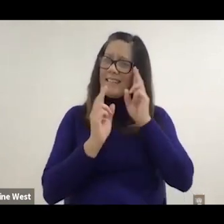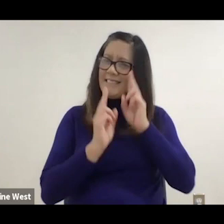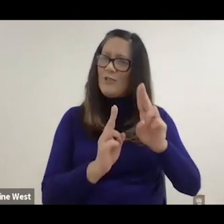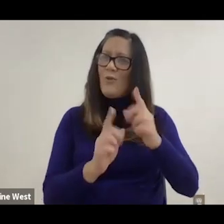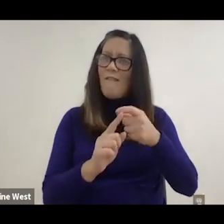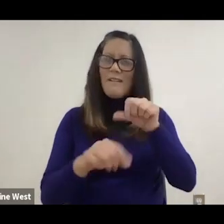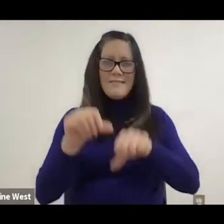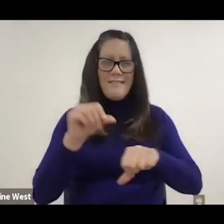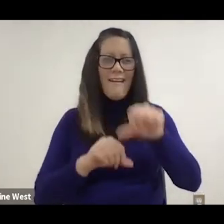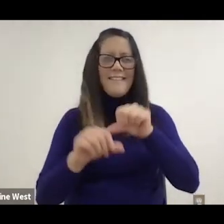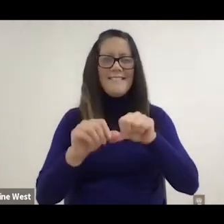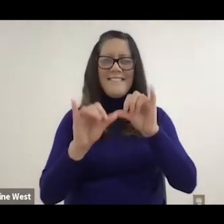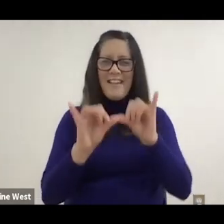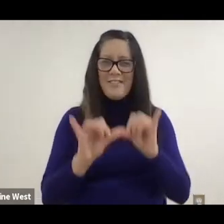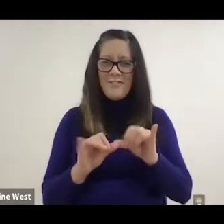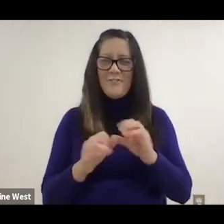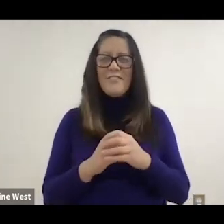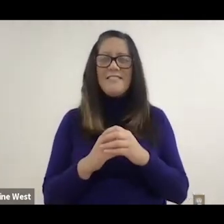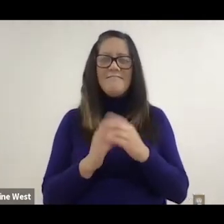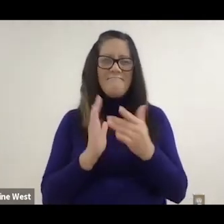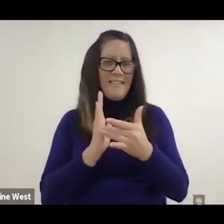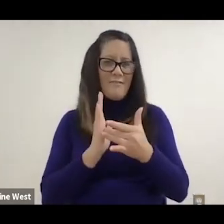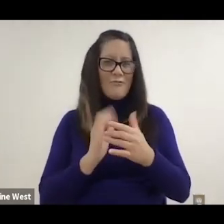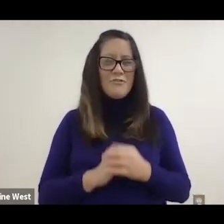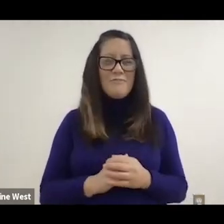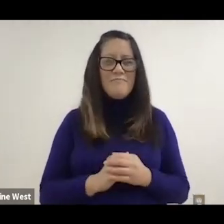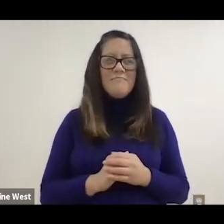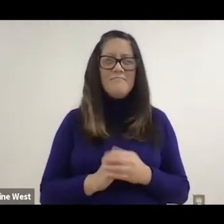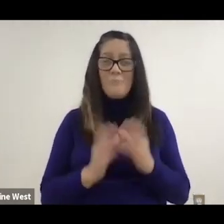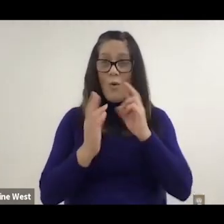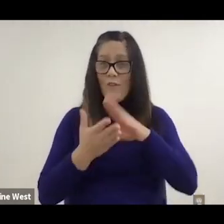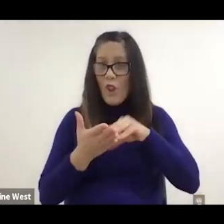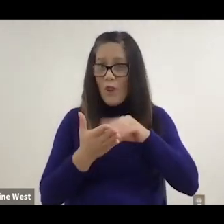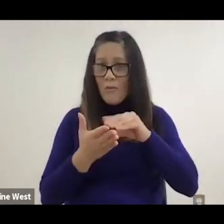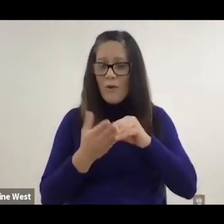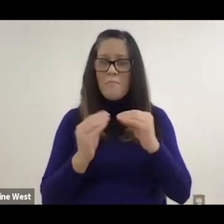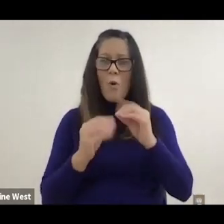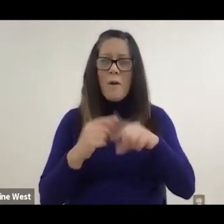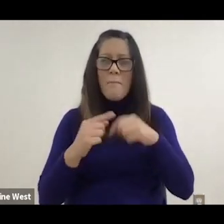bit more by the end of this talk.